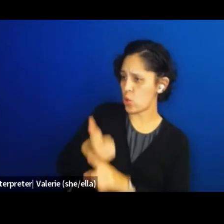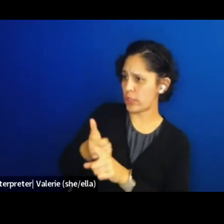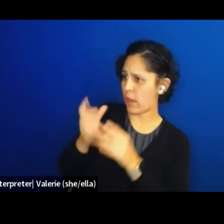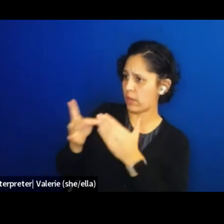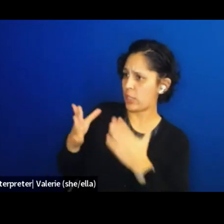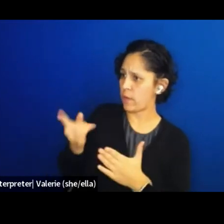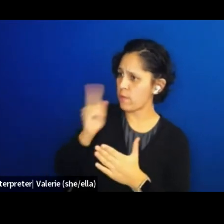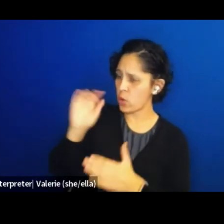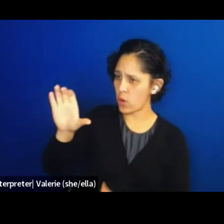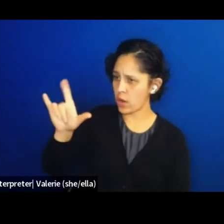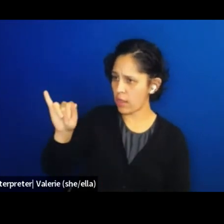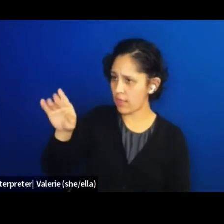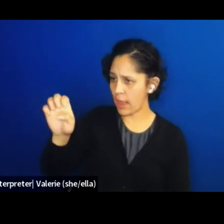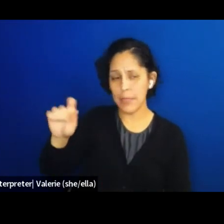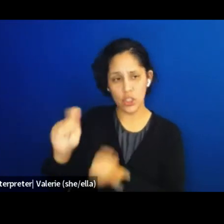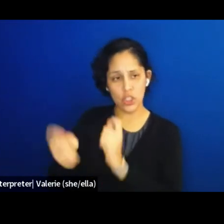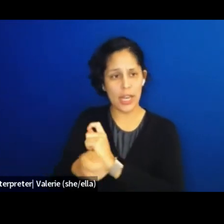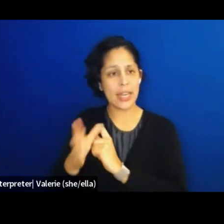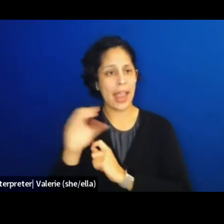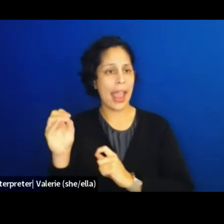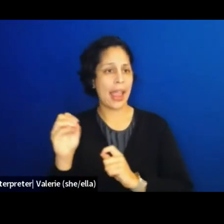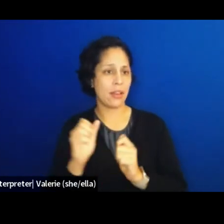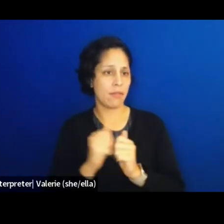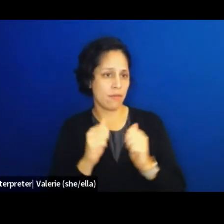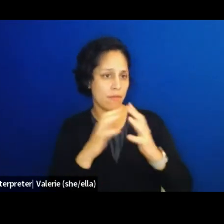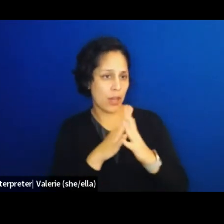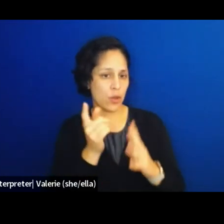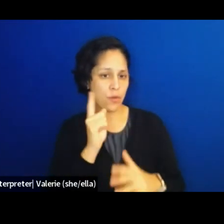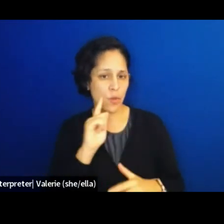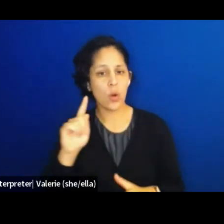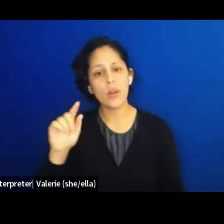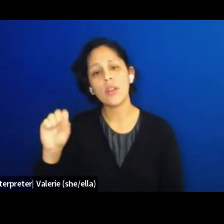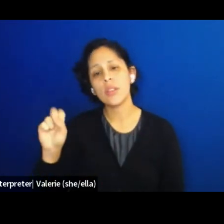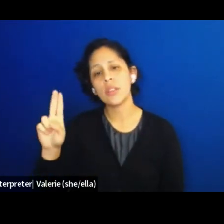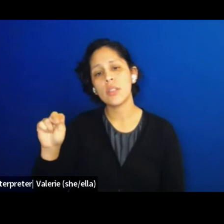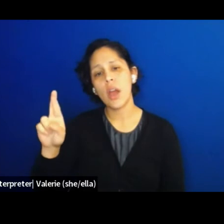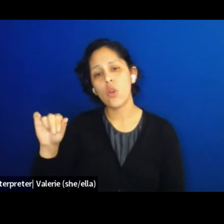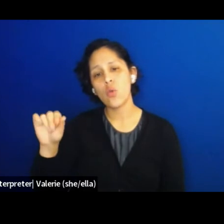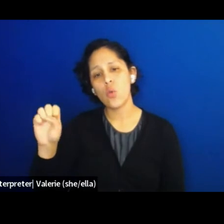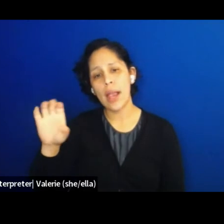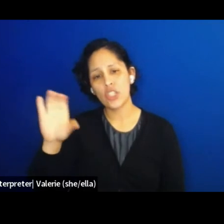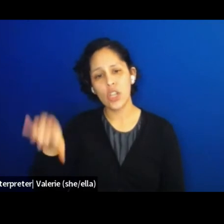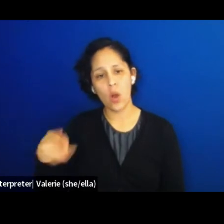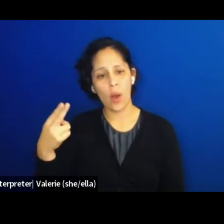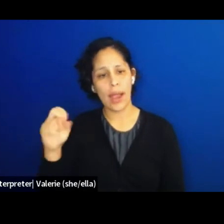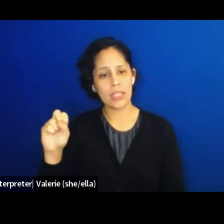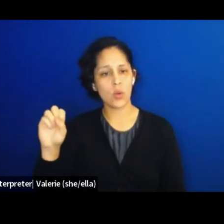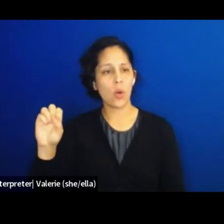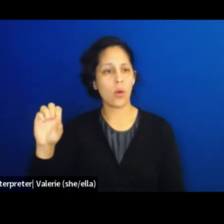and the Founder of the Sunrise Chicago High School Hub. I wonder what kind of ruled we are leaving